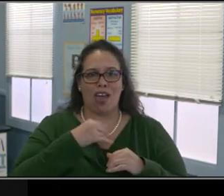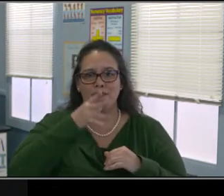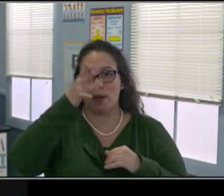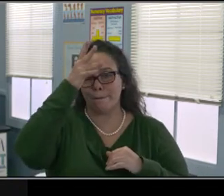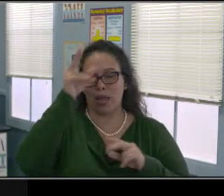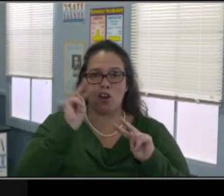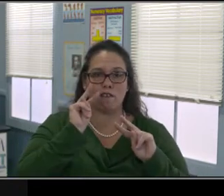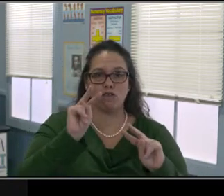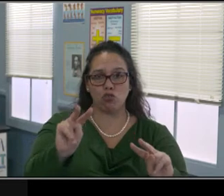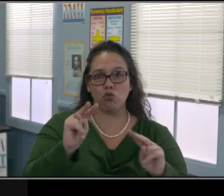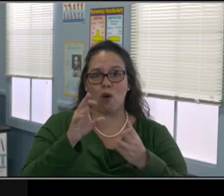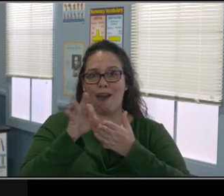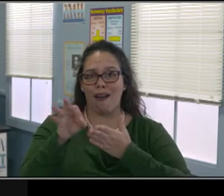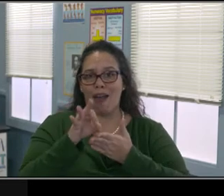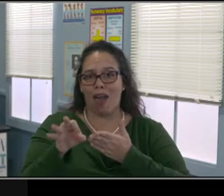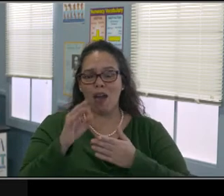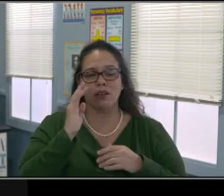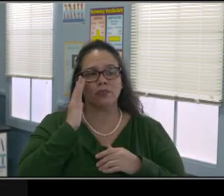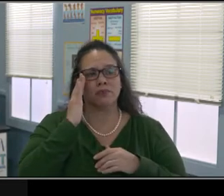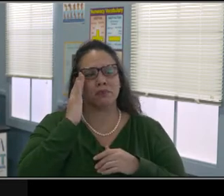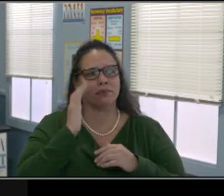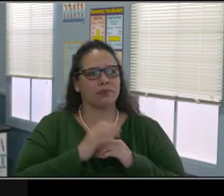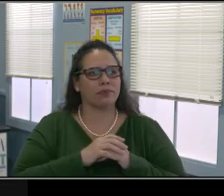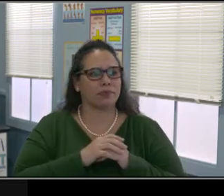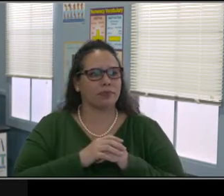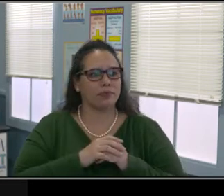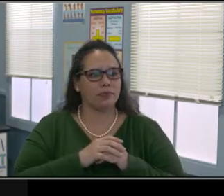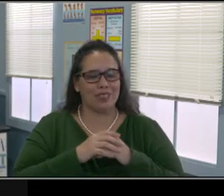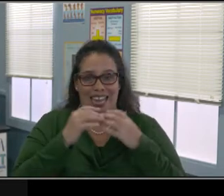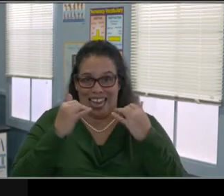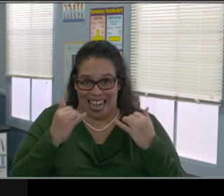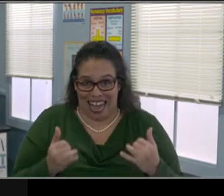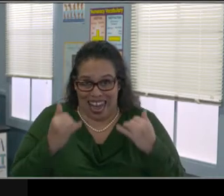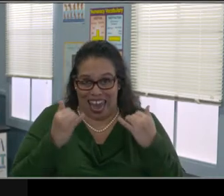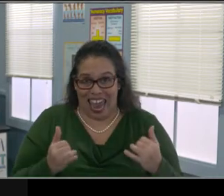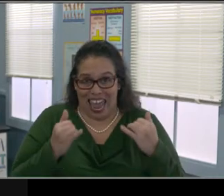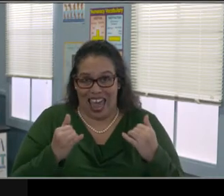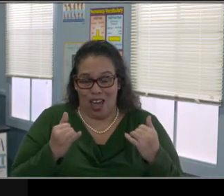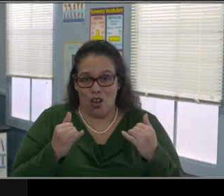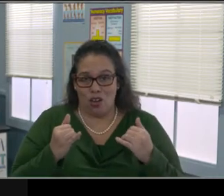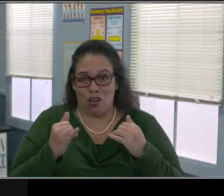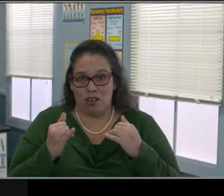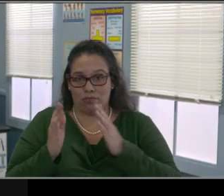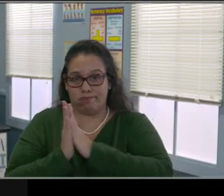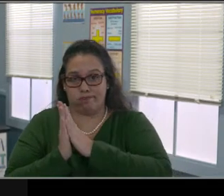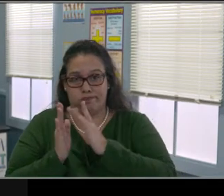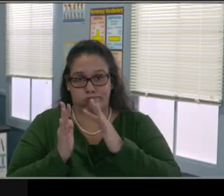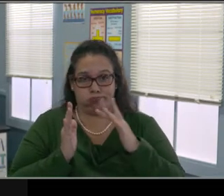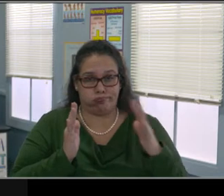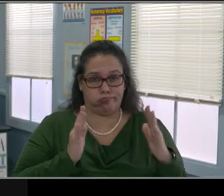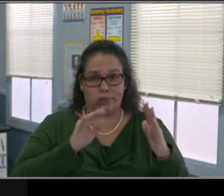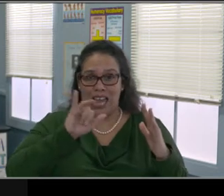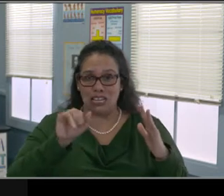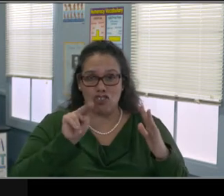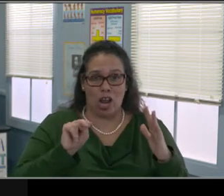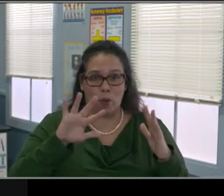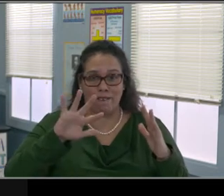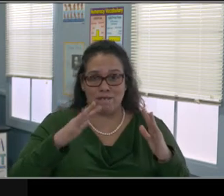to make sure that you have a parent view account. And for students who are not enrolled in the District, there's information here